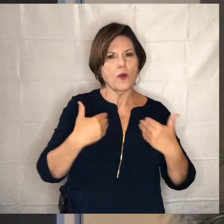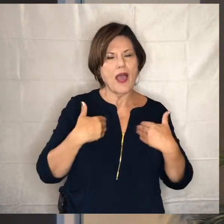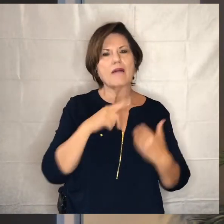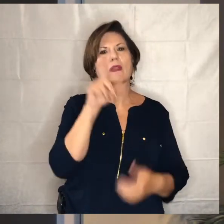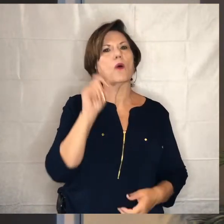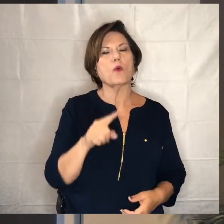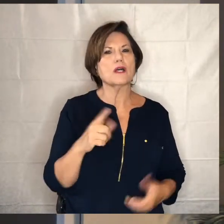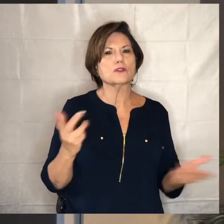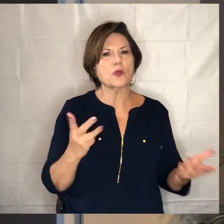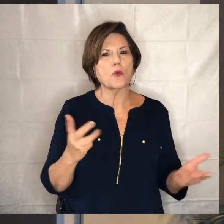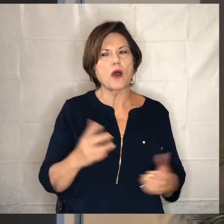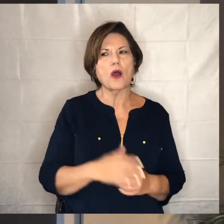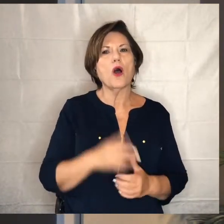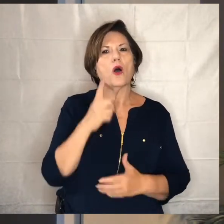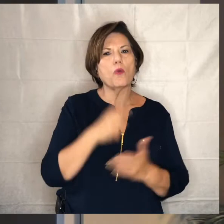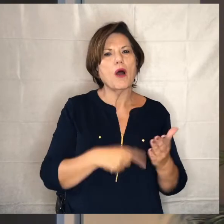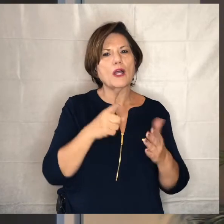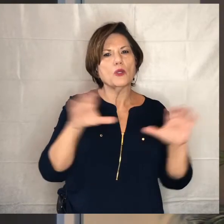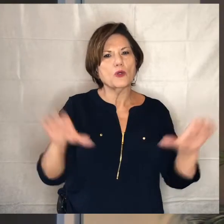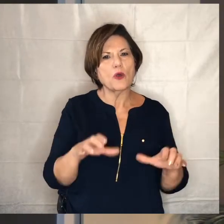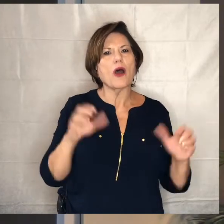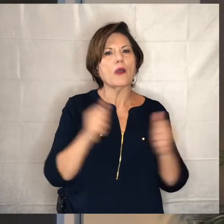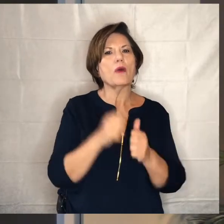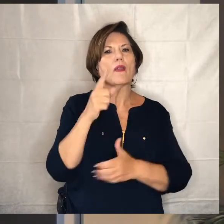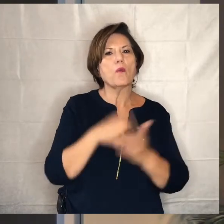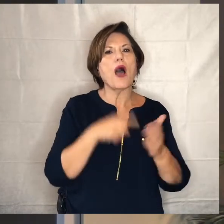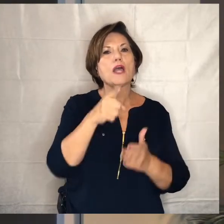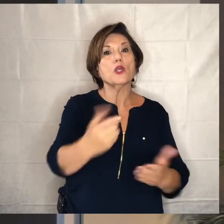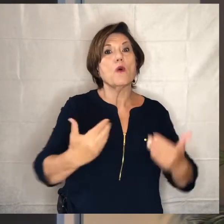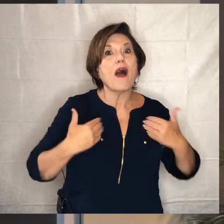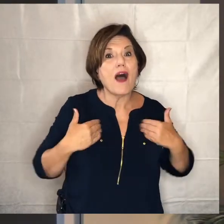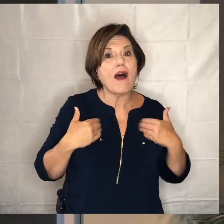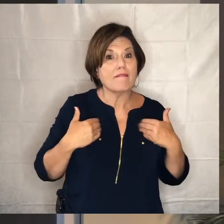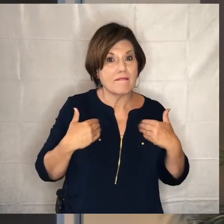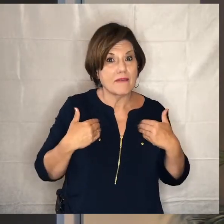becomes what are you doing with what you have